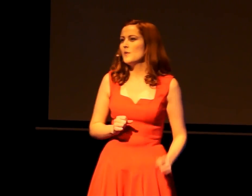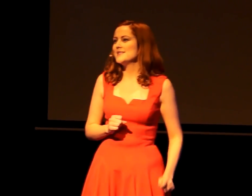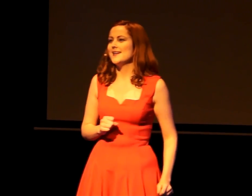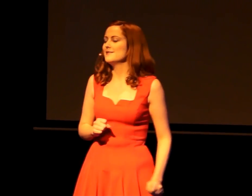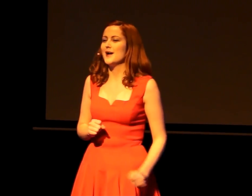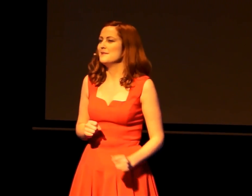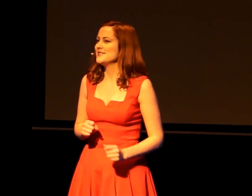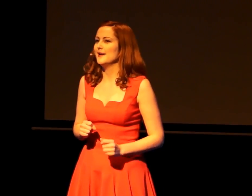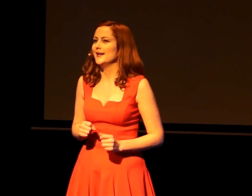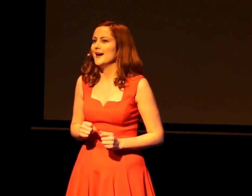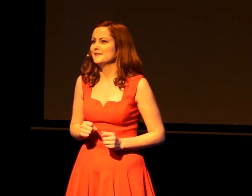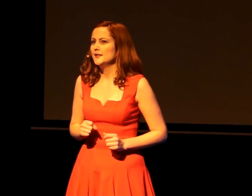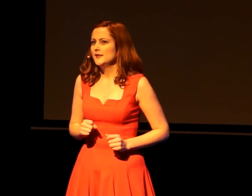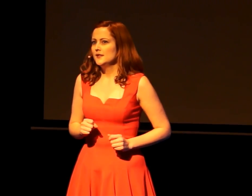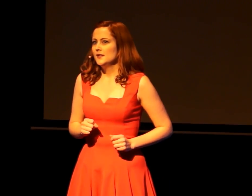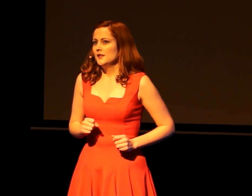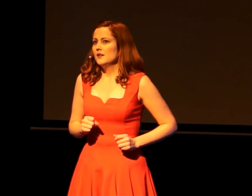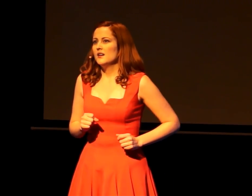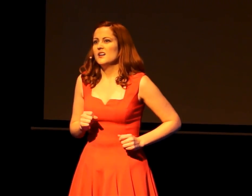but I know, one day, he'll come into my life.